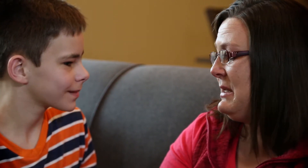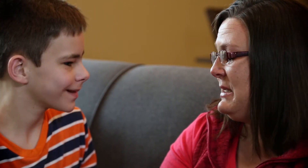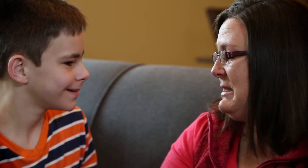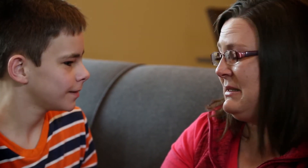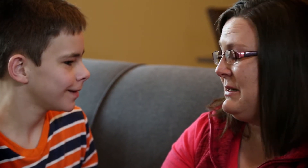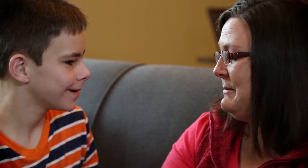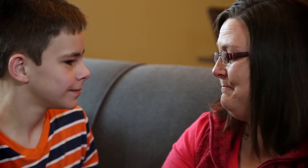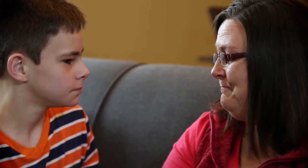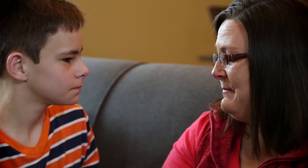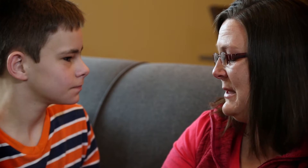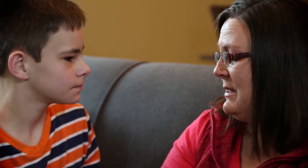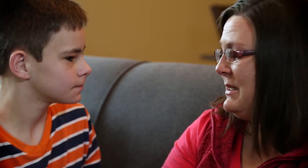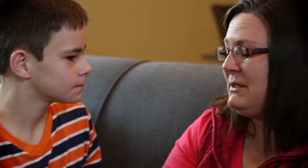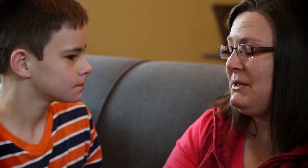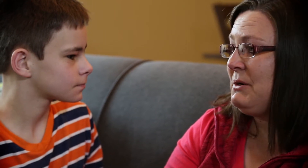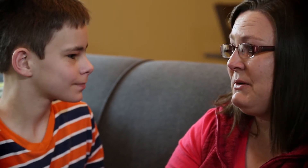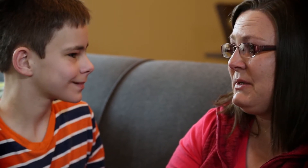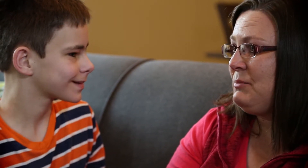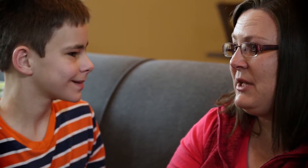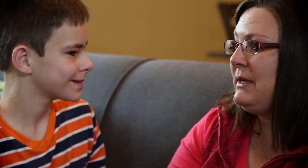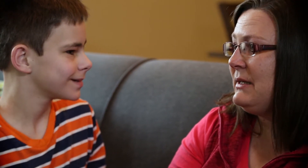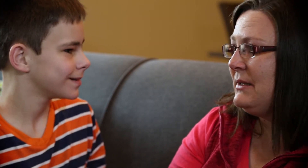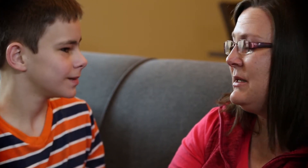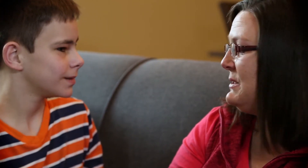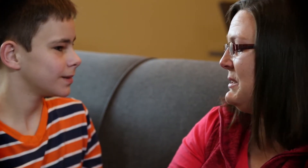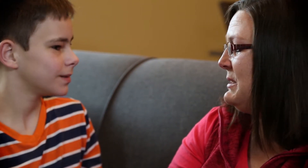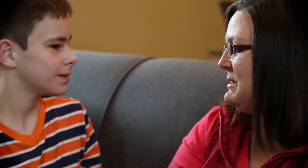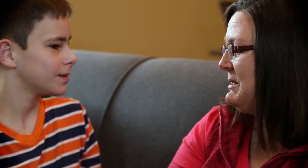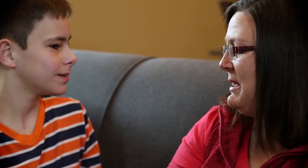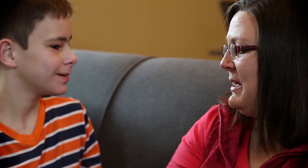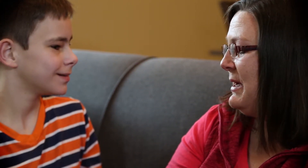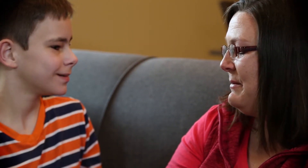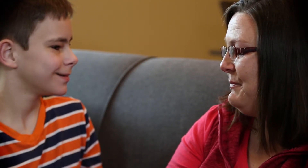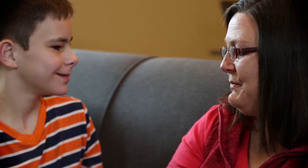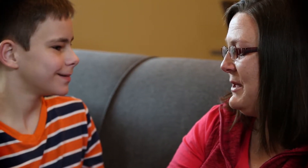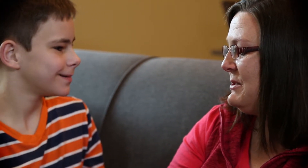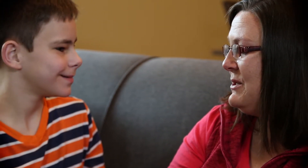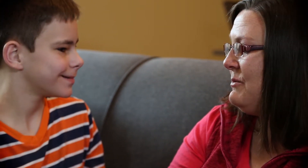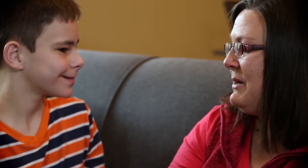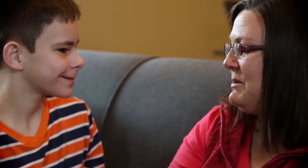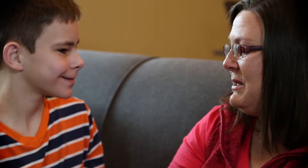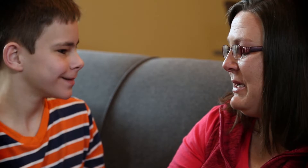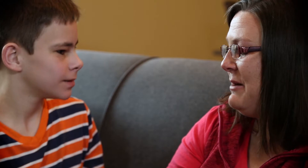It's just hard to explain. There's no way to tell you how